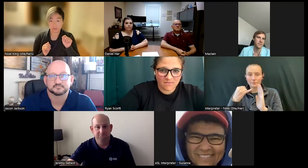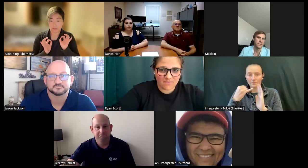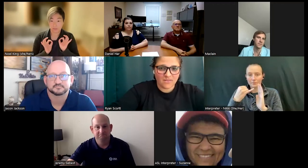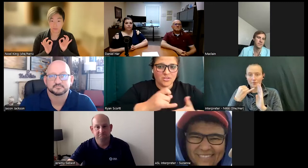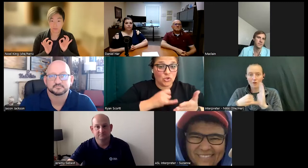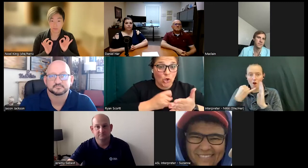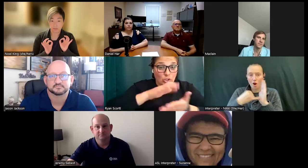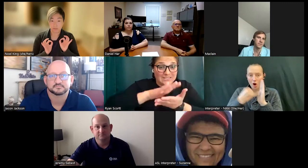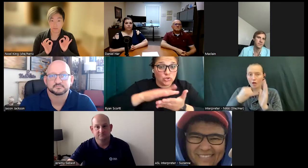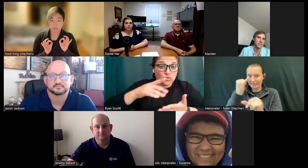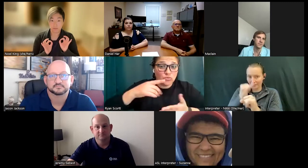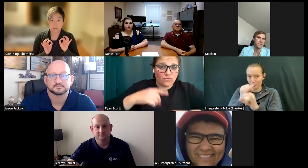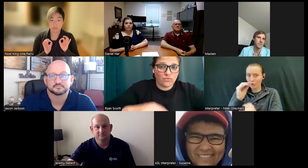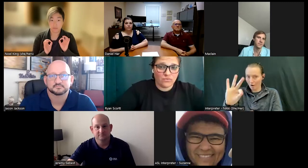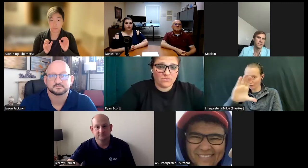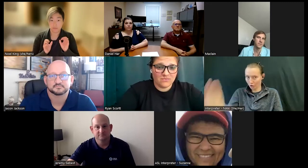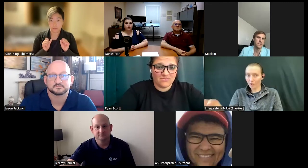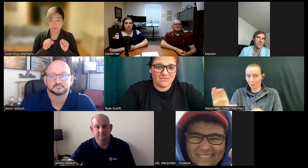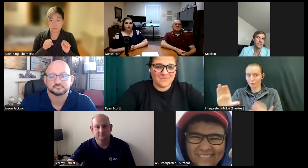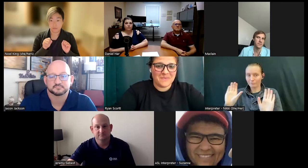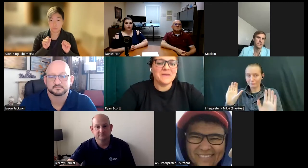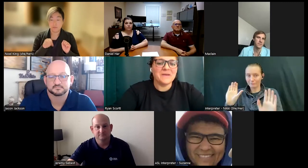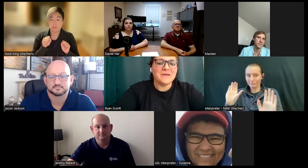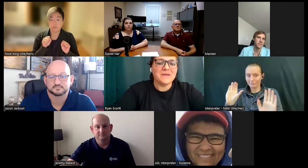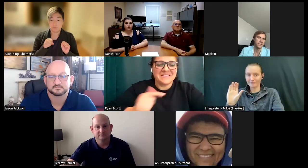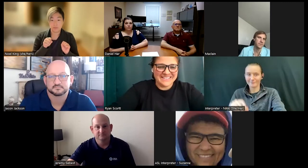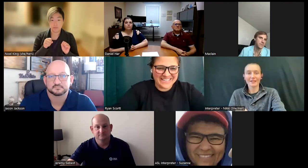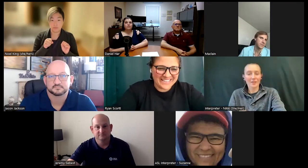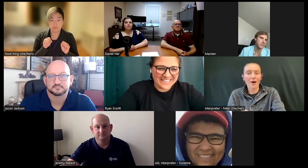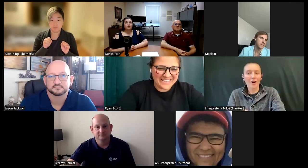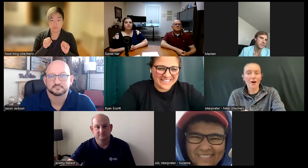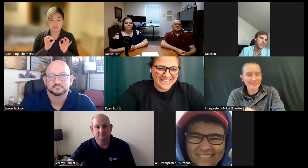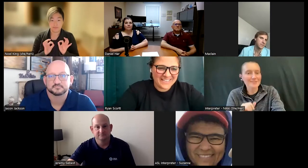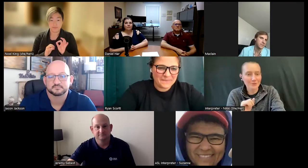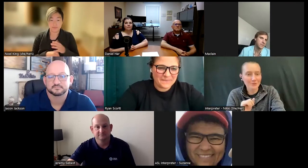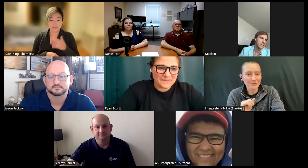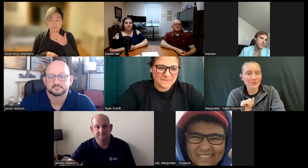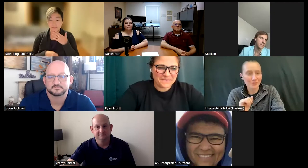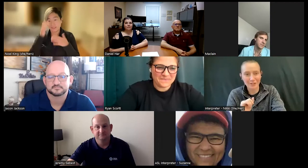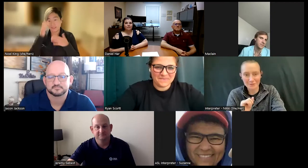Okay, let me try let me try going forward. Art Institute of Chicago is where I went.